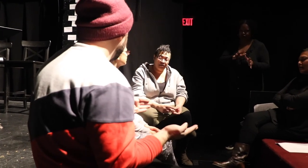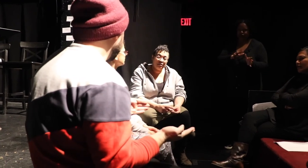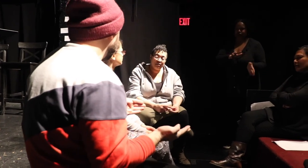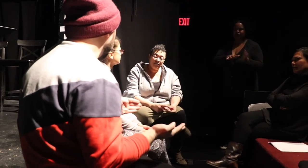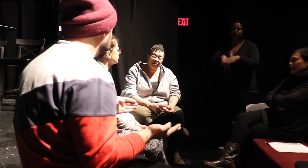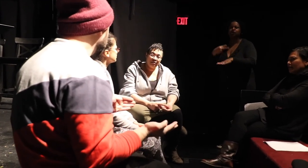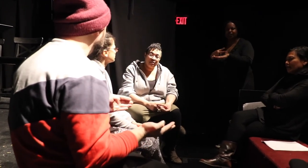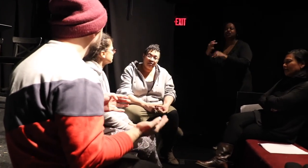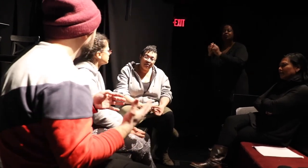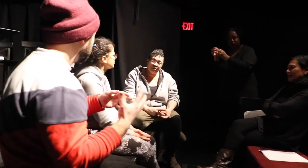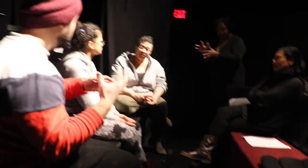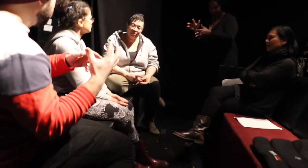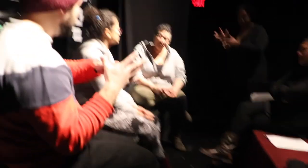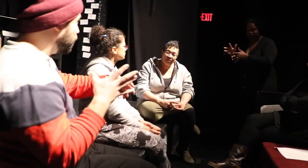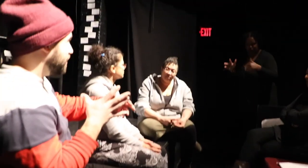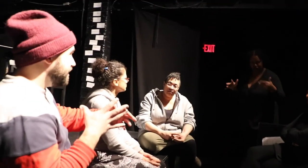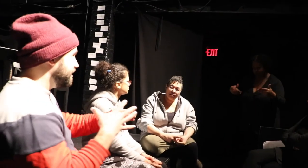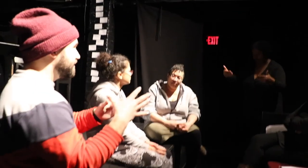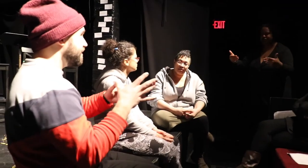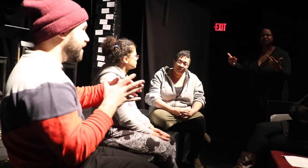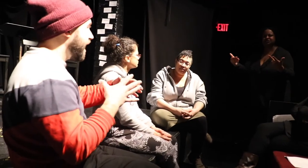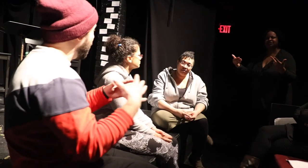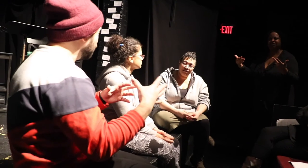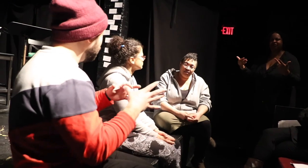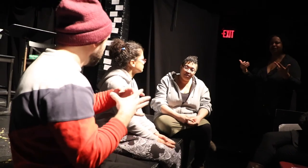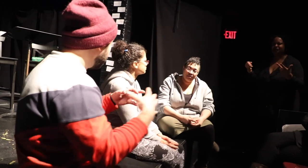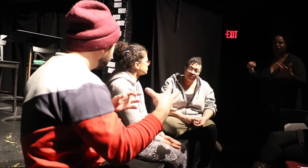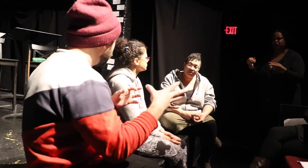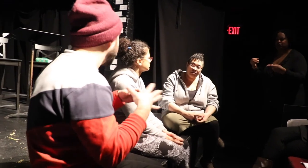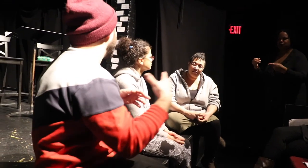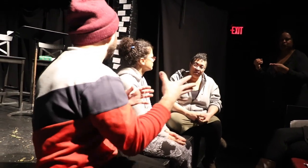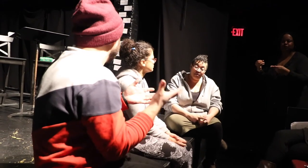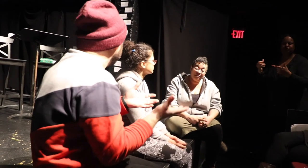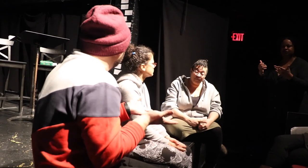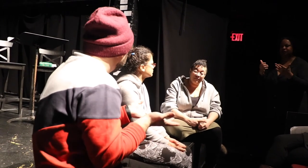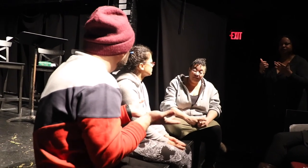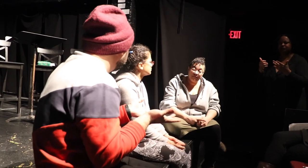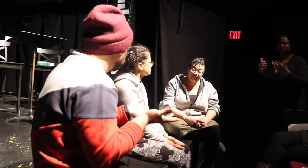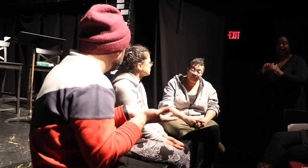two days with an Interpreter, what is, how you like, and how that maybe affected also